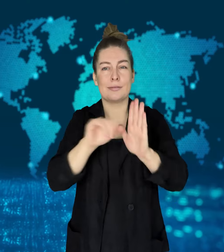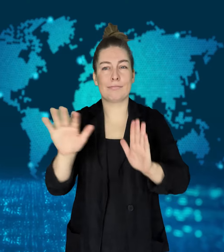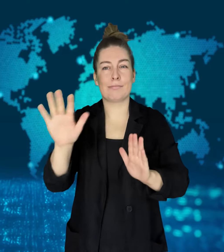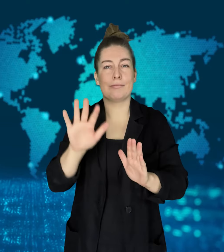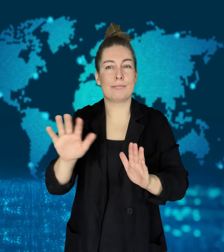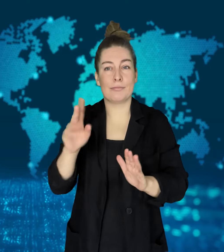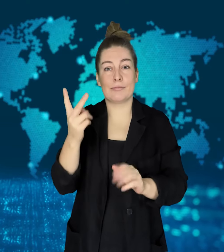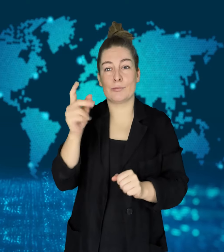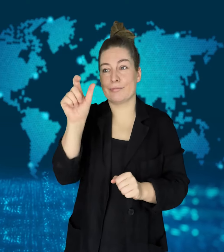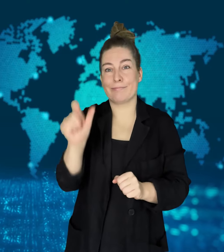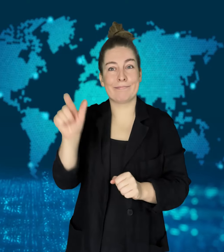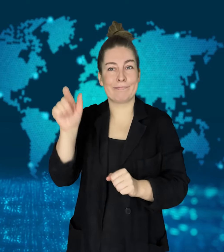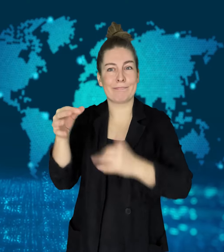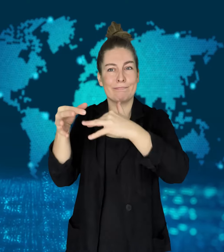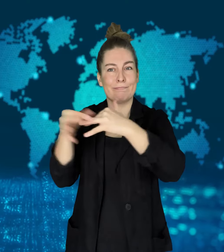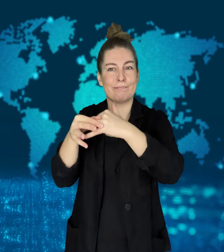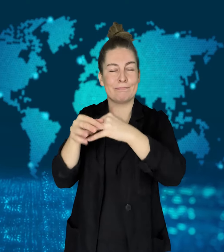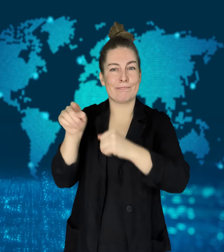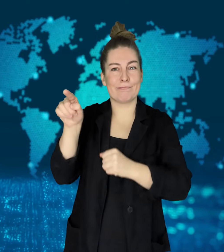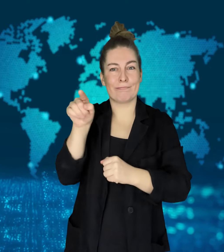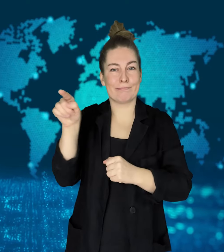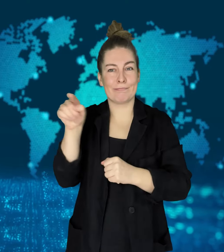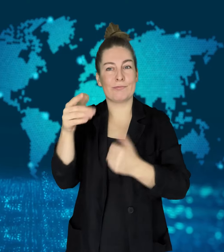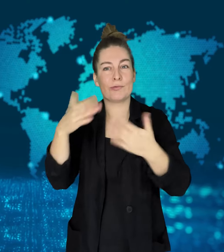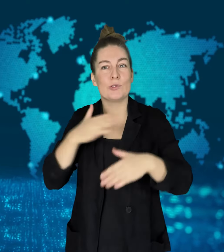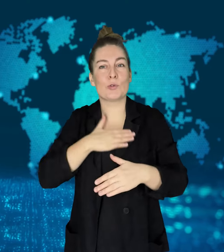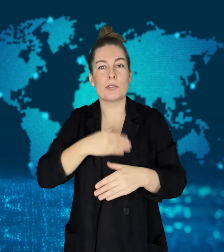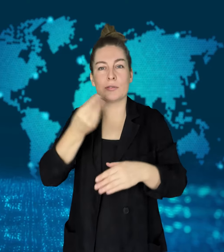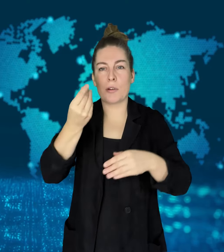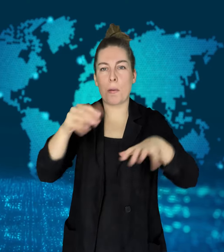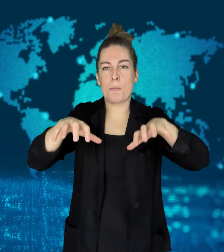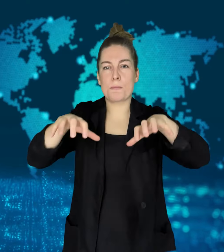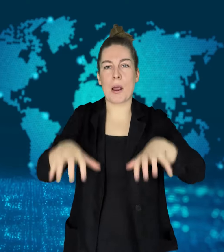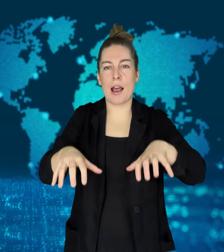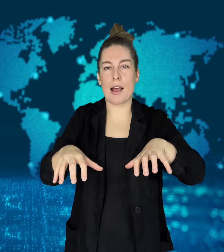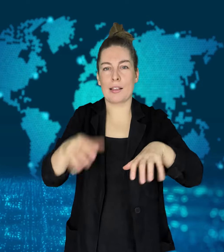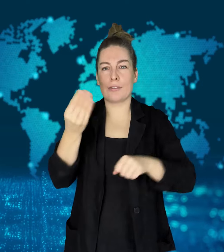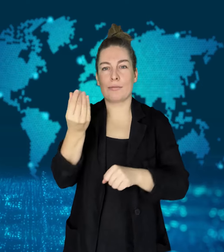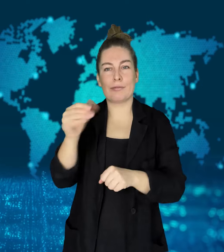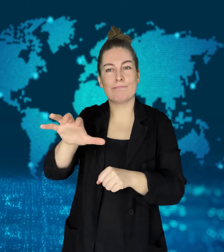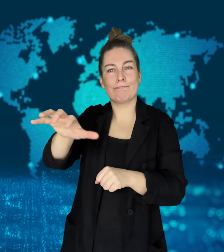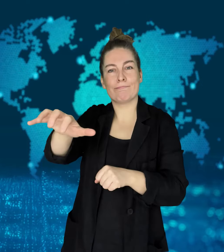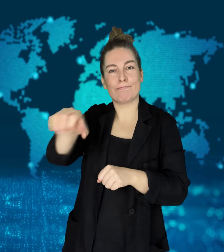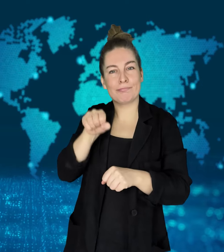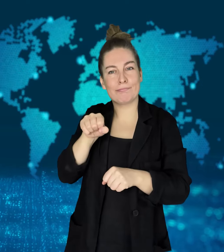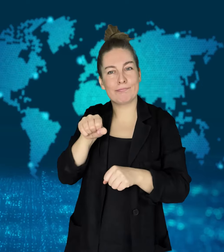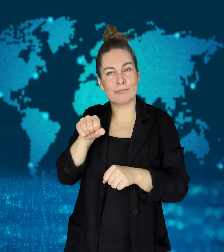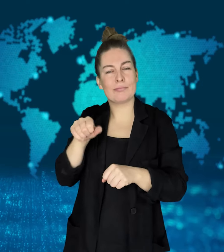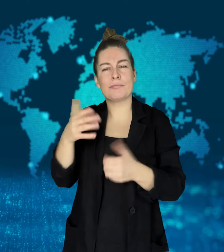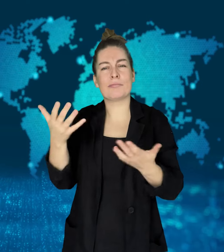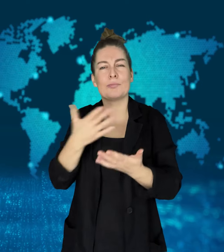their bank to pay for a home improvement project